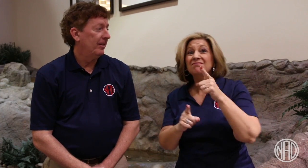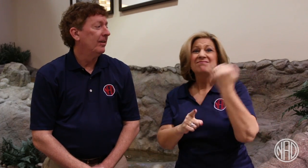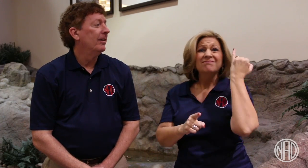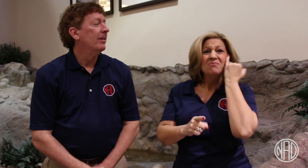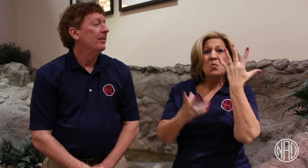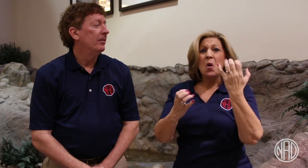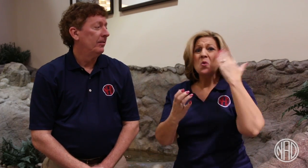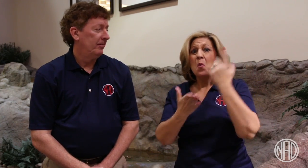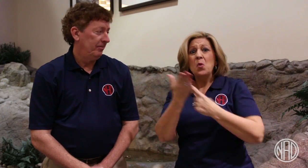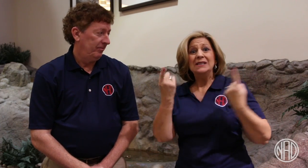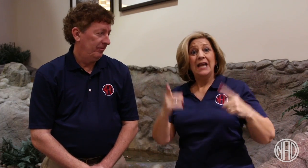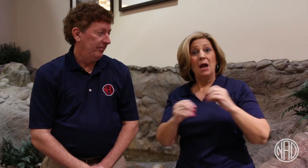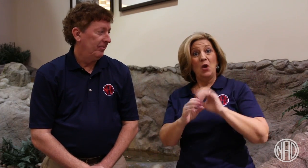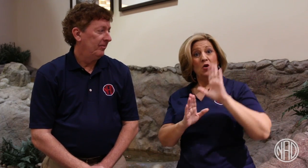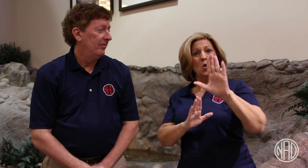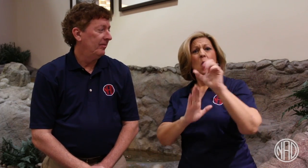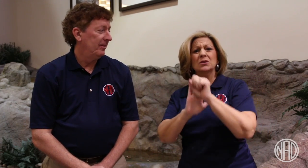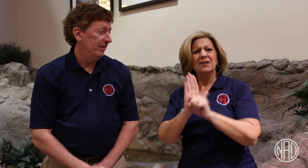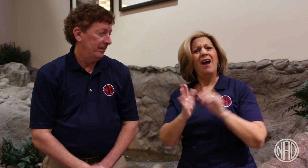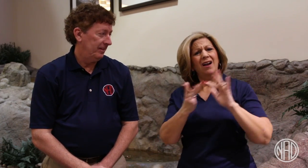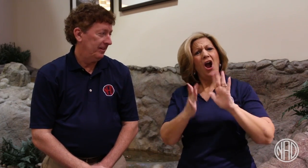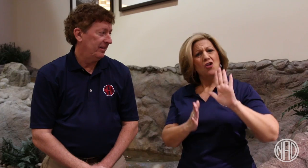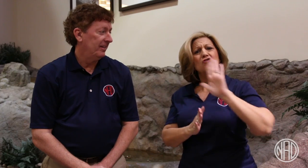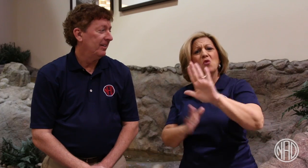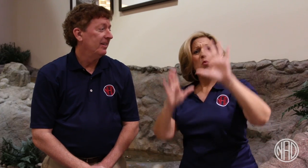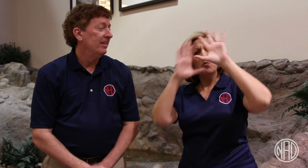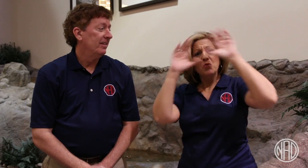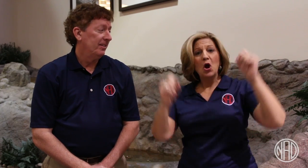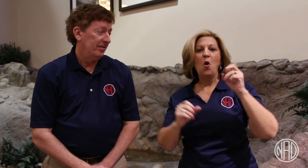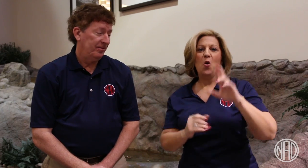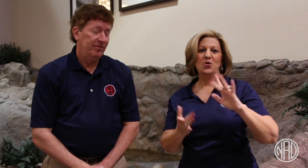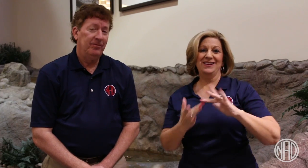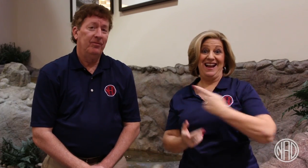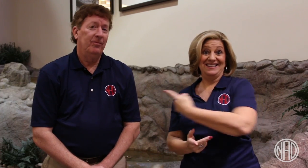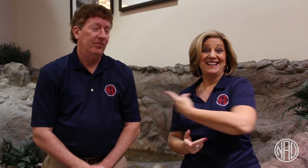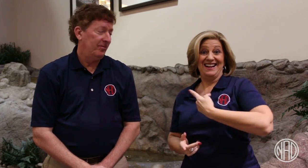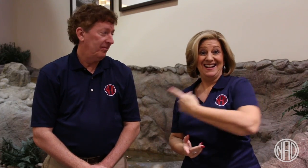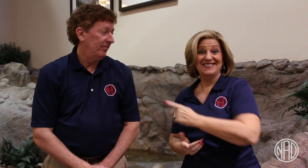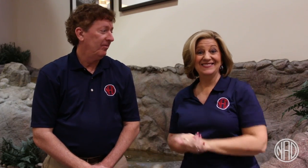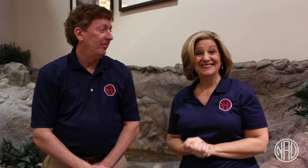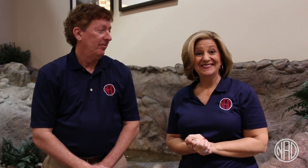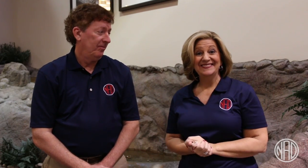If you want to know what's going on in your state, please contact your state association or one of us to find out.